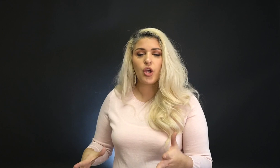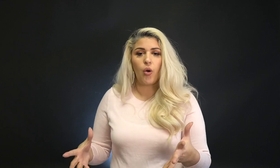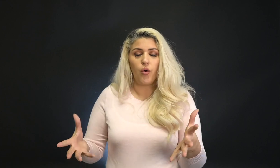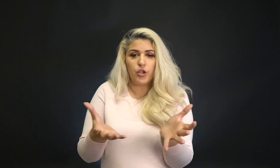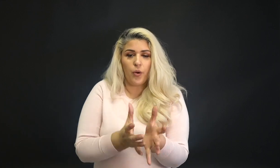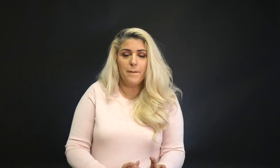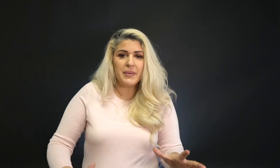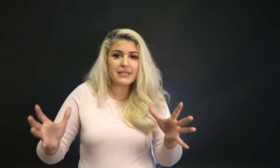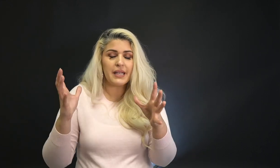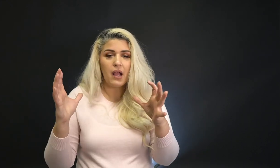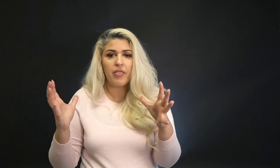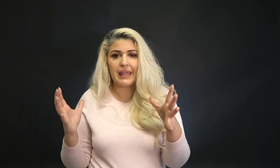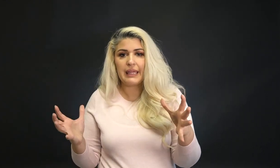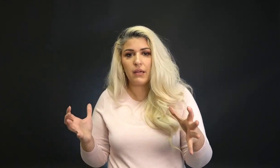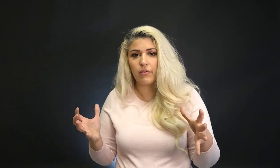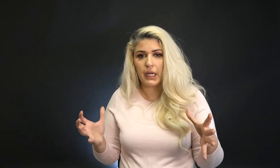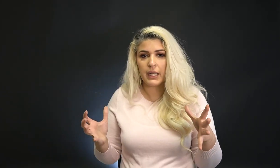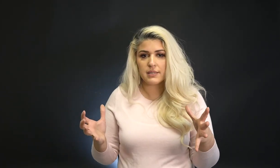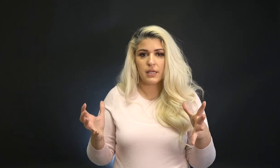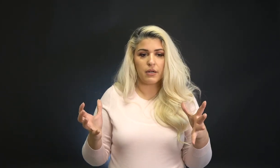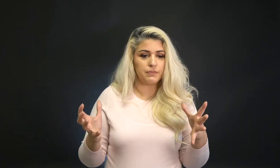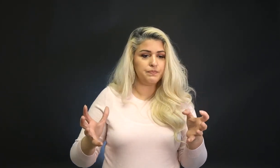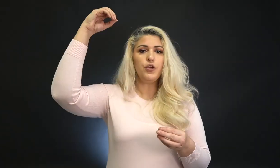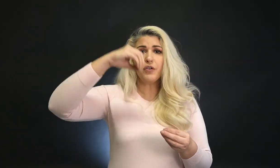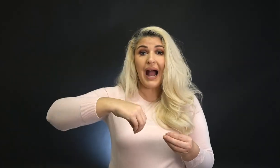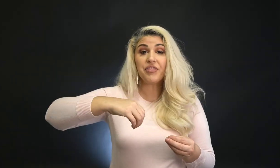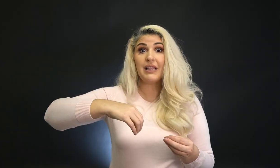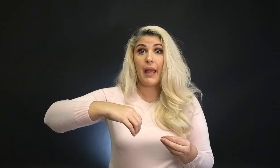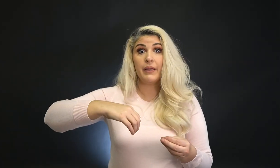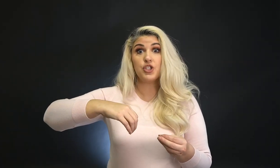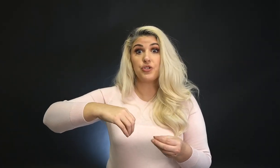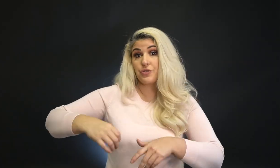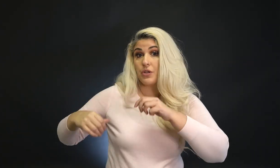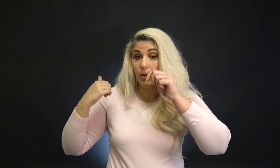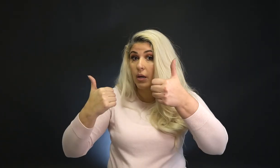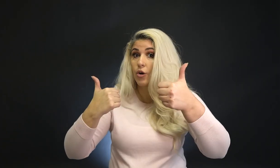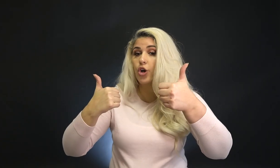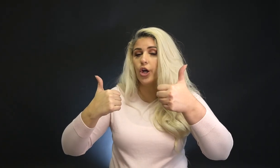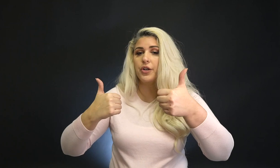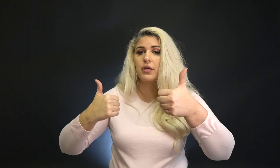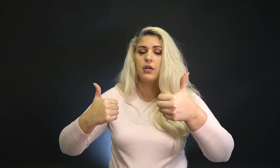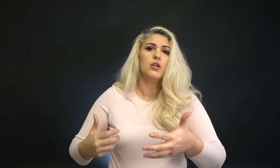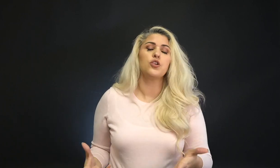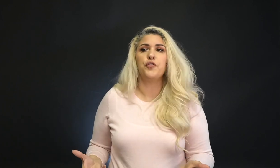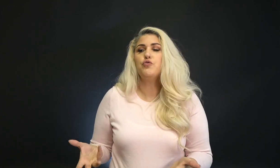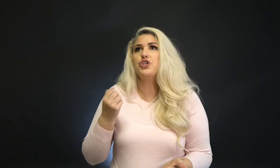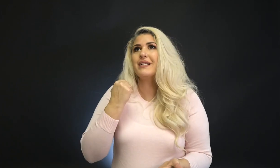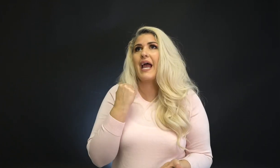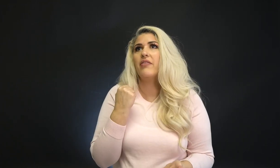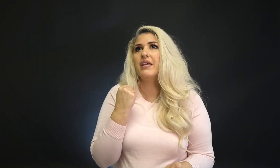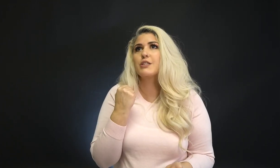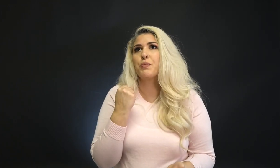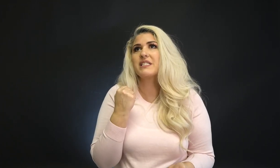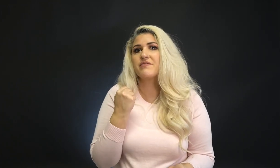So you're missing the key ingredients here. You've got the lemon juice. Good. So if you just had the expressive signs